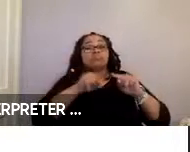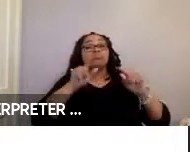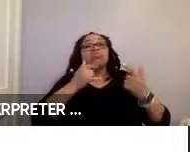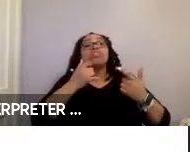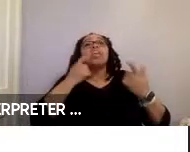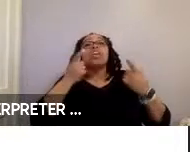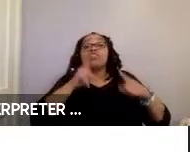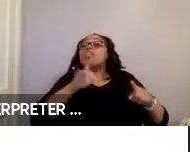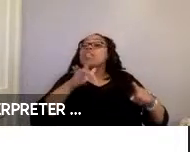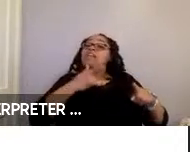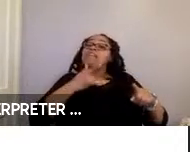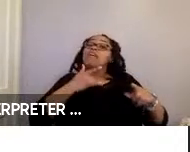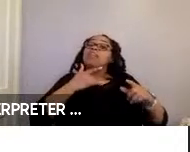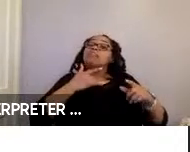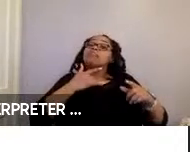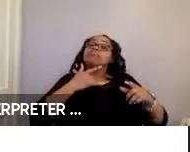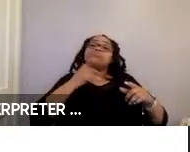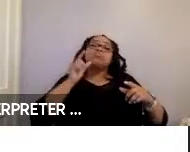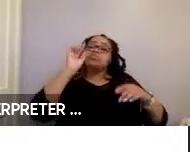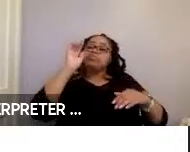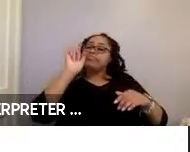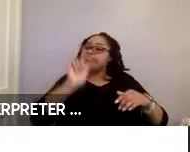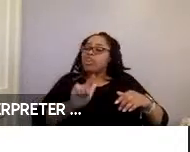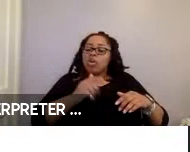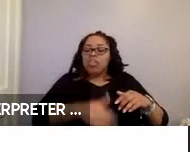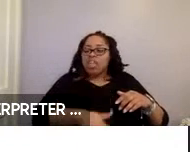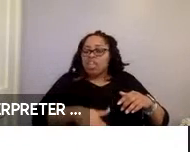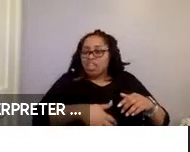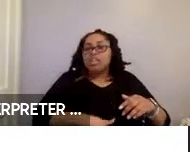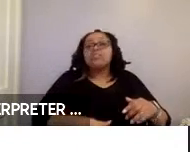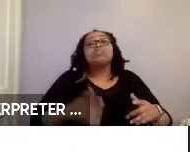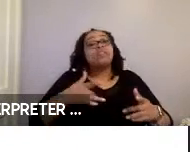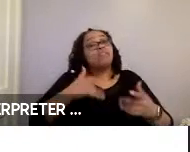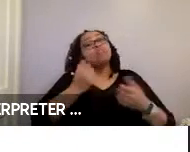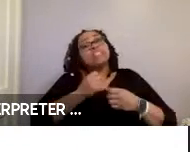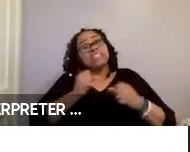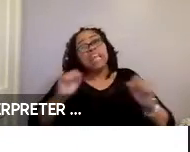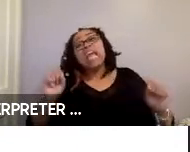that they felt little motion sickness, they felt safe while riding and felt it was easy